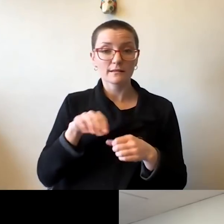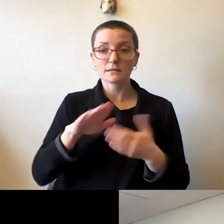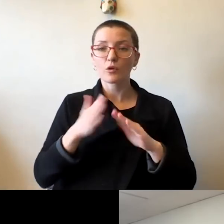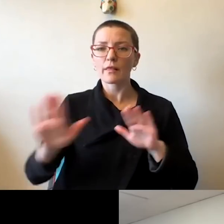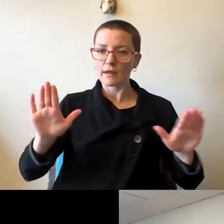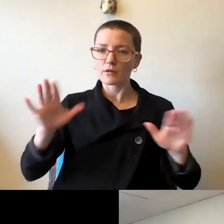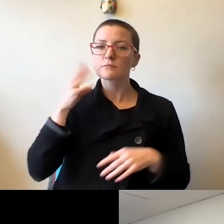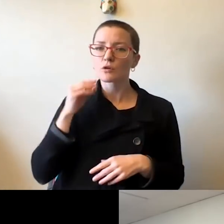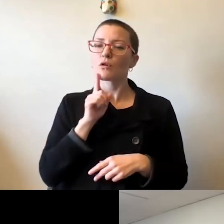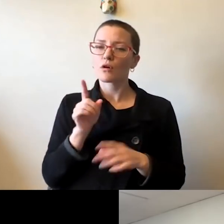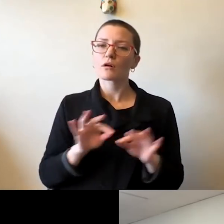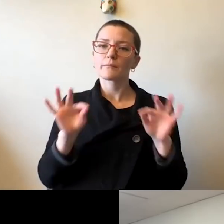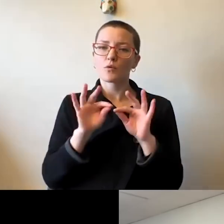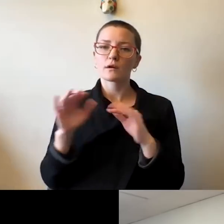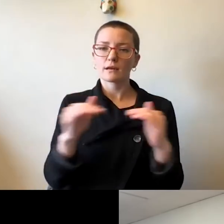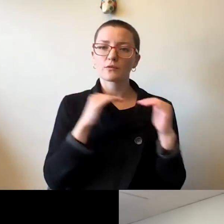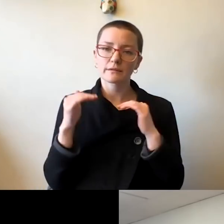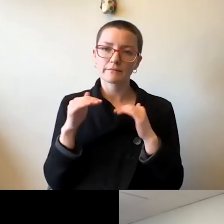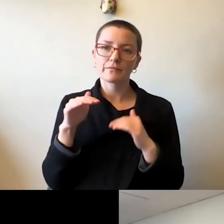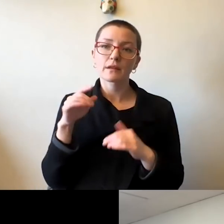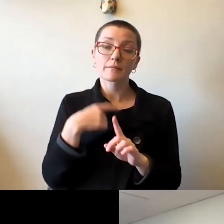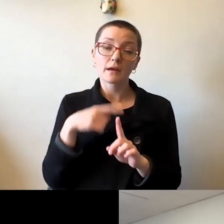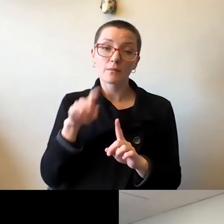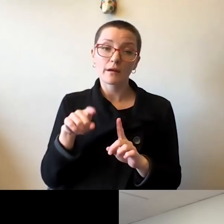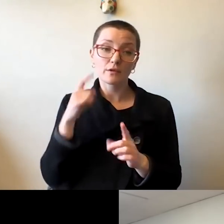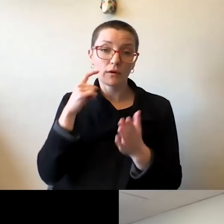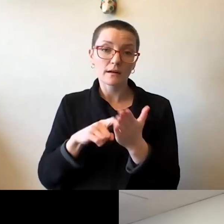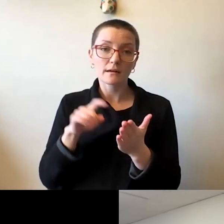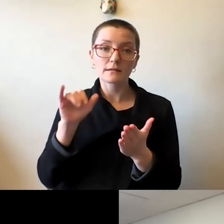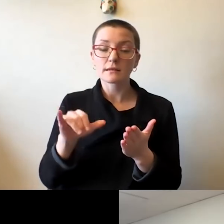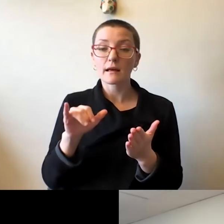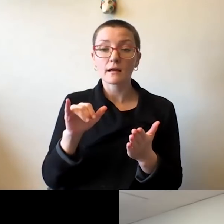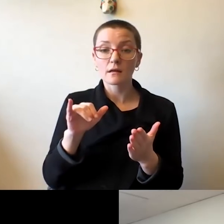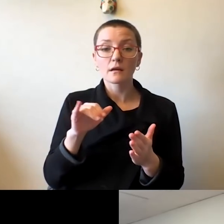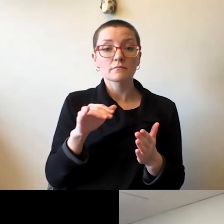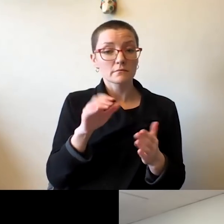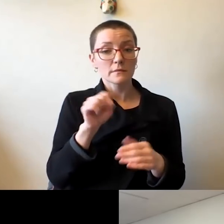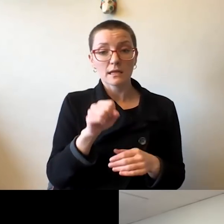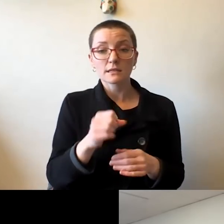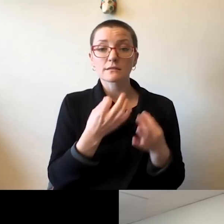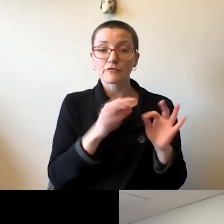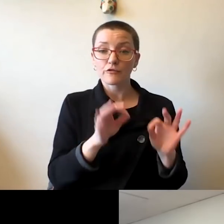We have to recognize that notwithstanding freedom of expression, and freedom of expression and opinion,